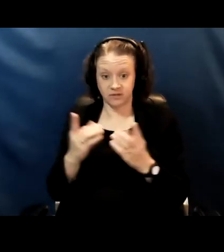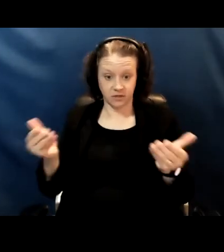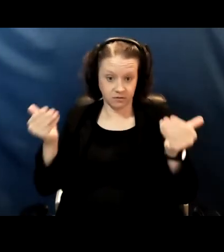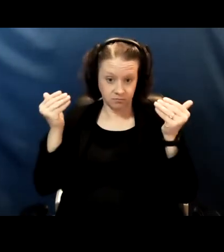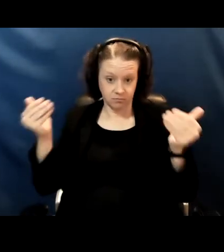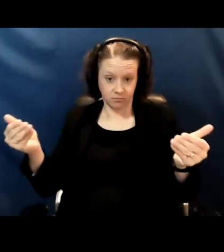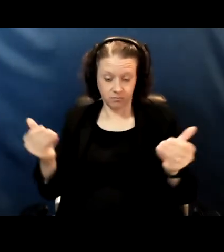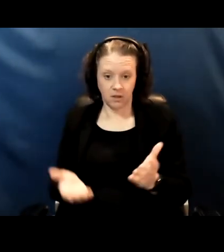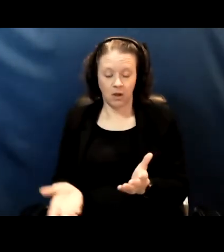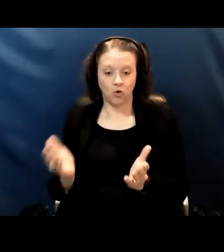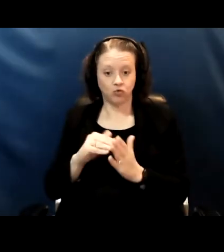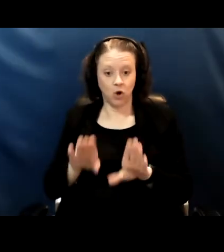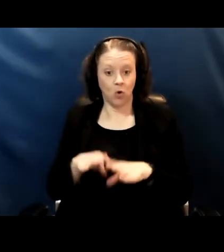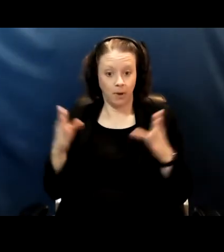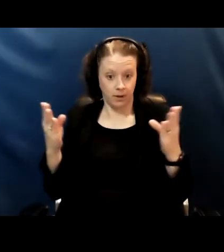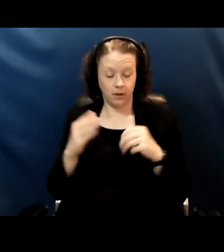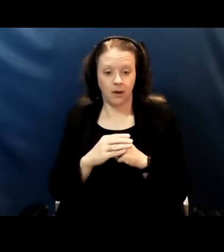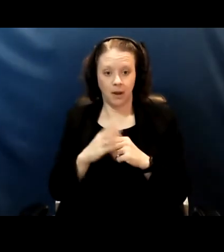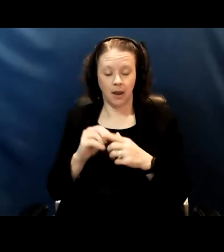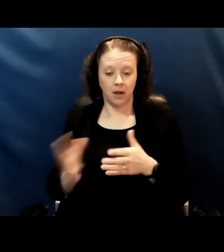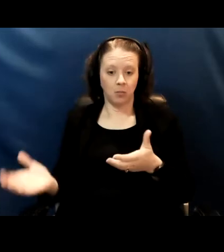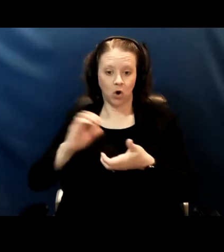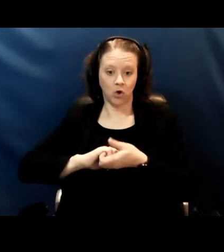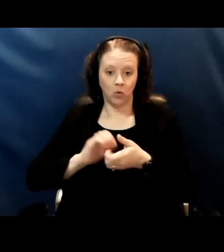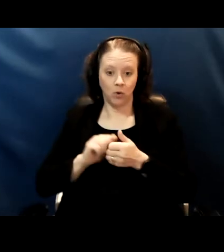and partnered with universities or public health departments